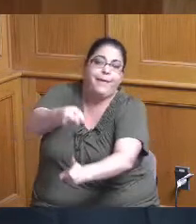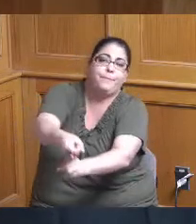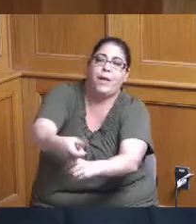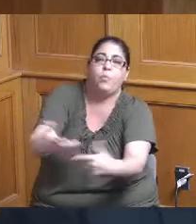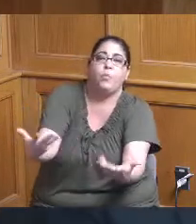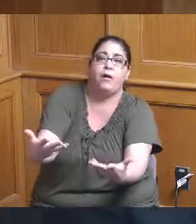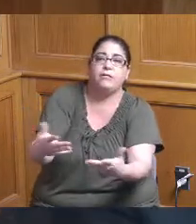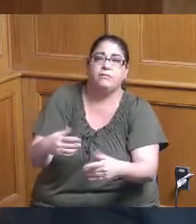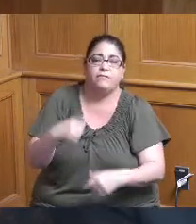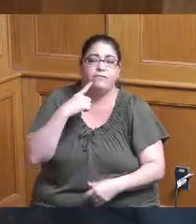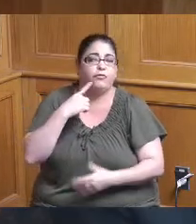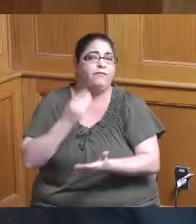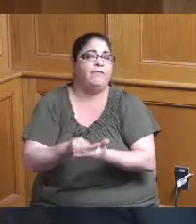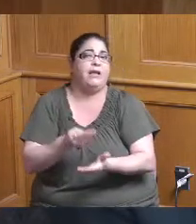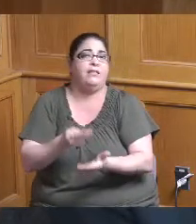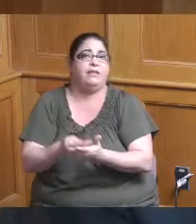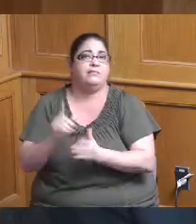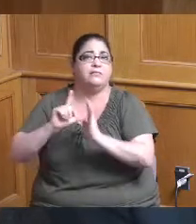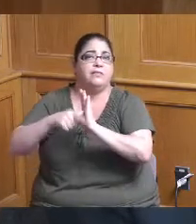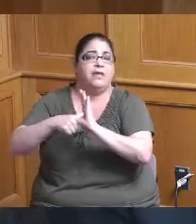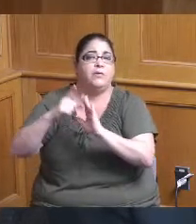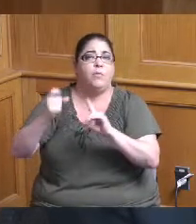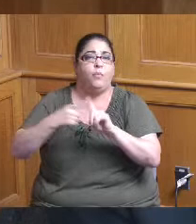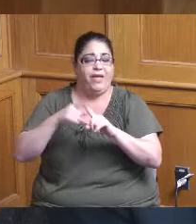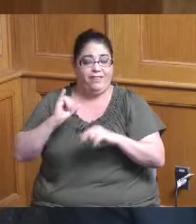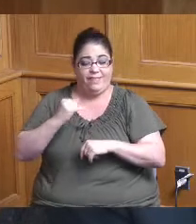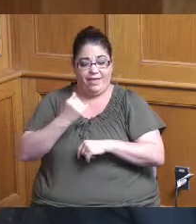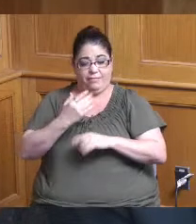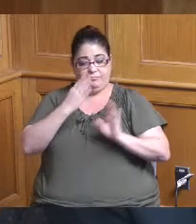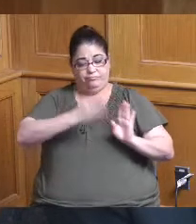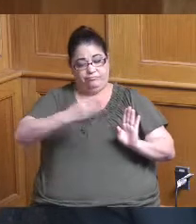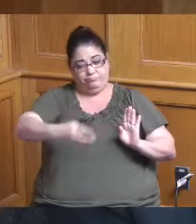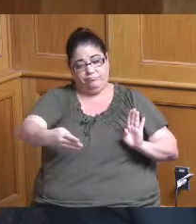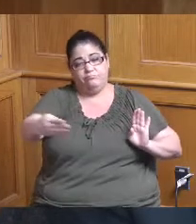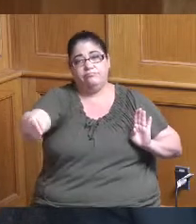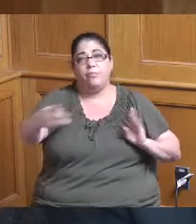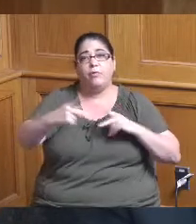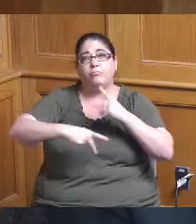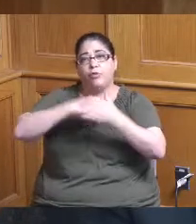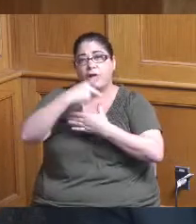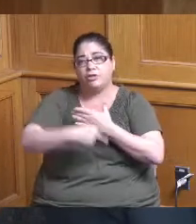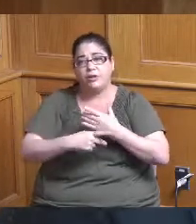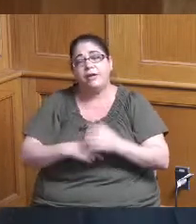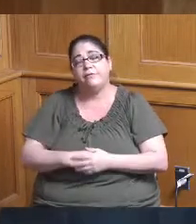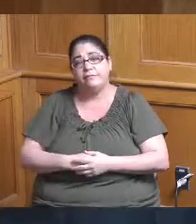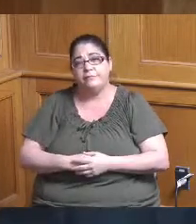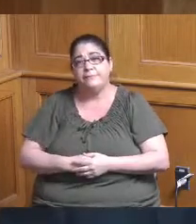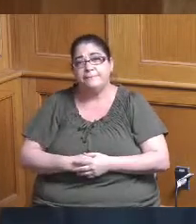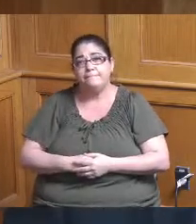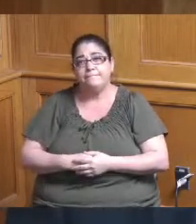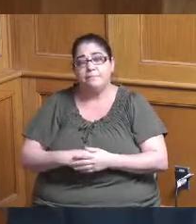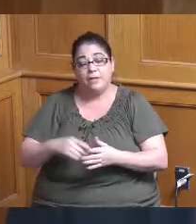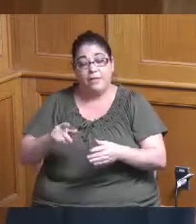financially when we've got projects like that that are finishing out later than expected as